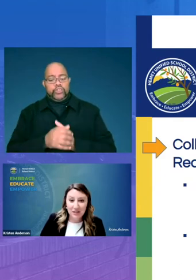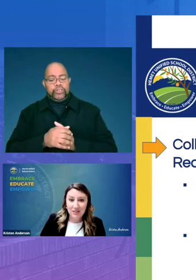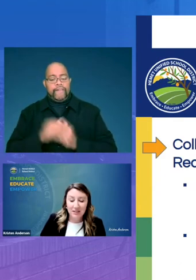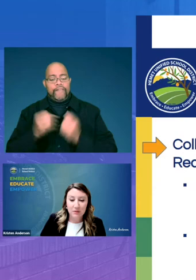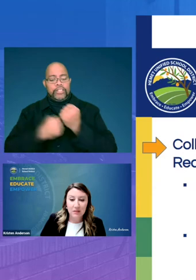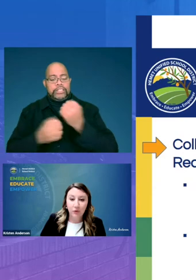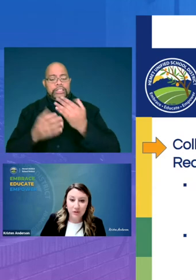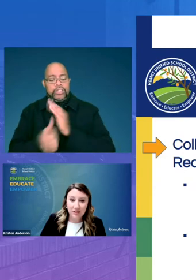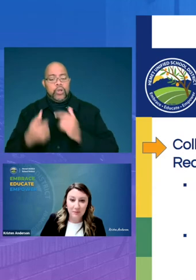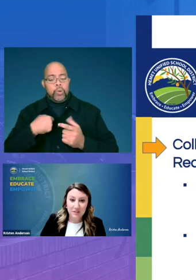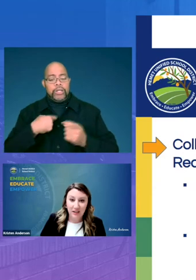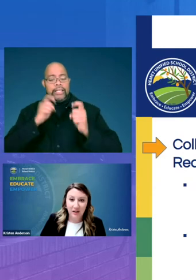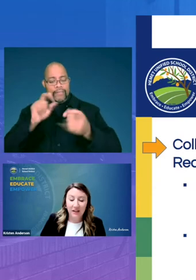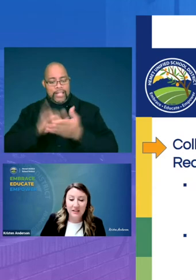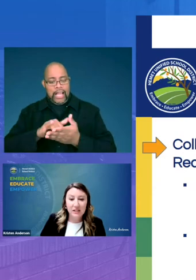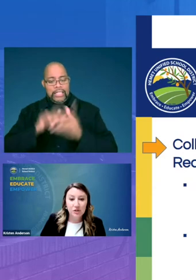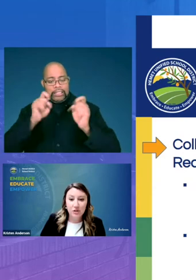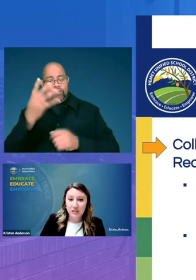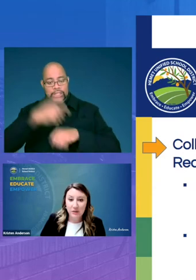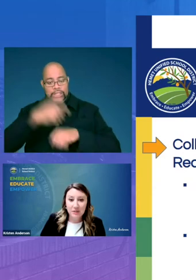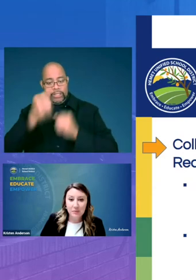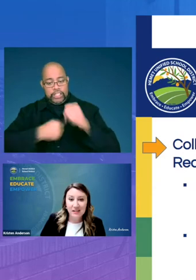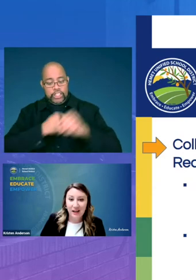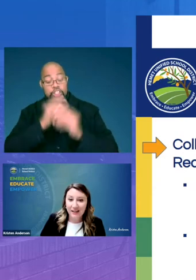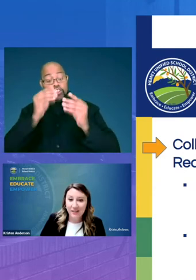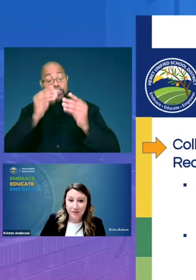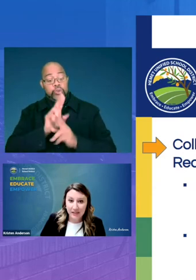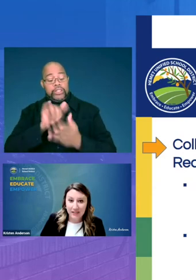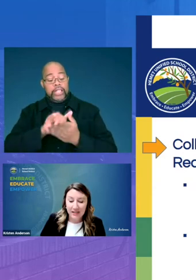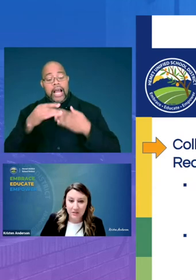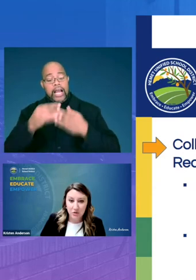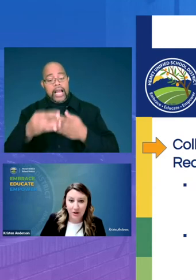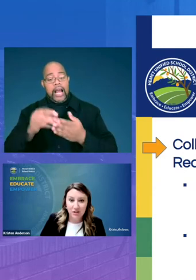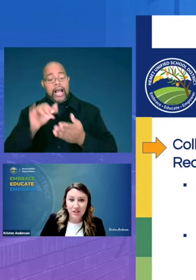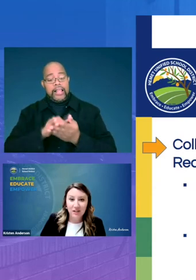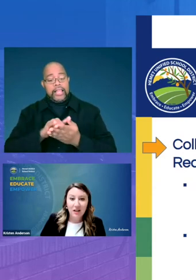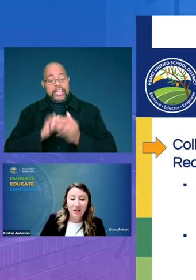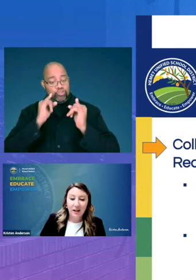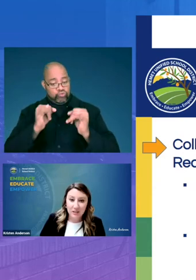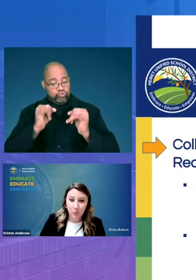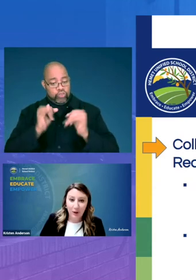assessments four times a year and teachers use them to guide their day-to-day instruction as well